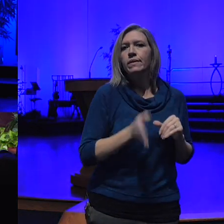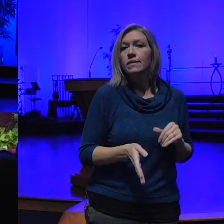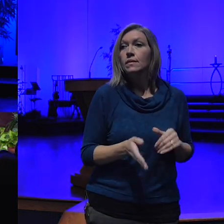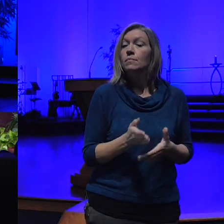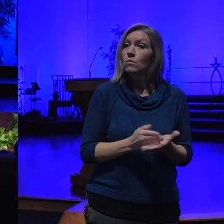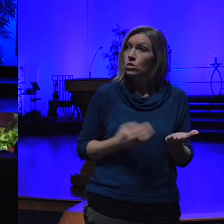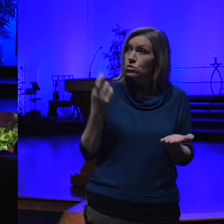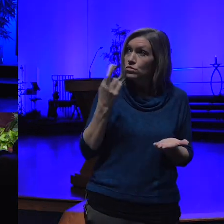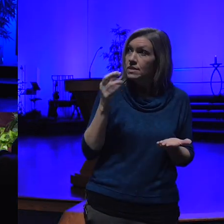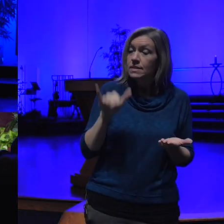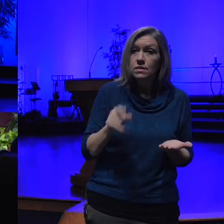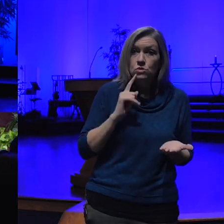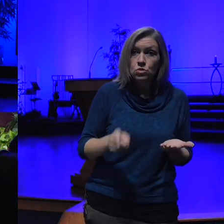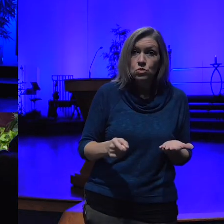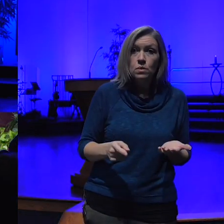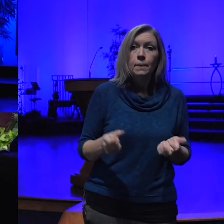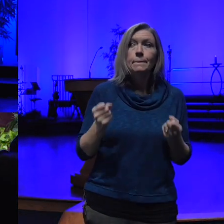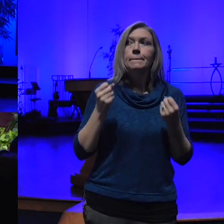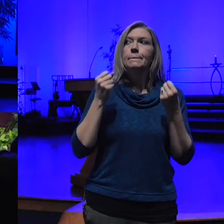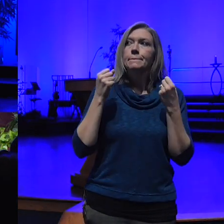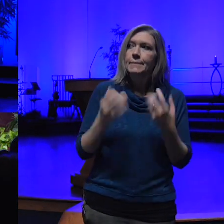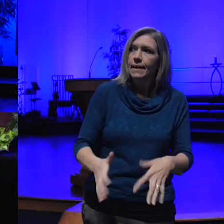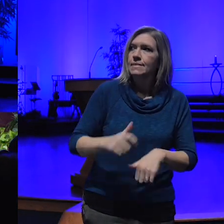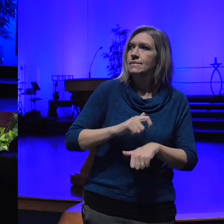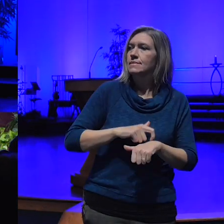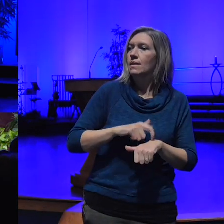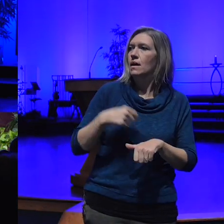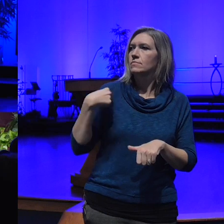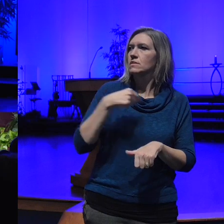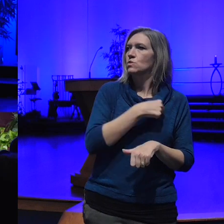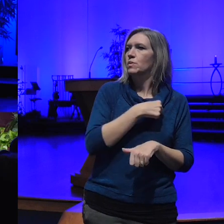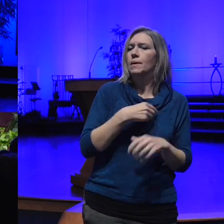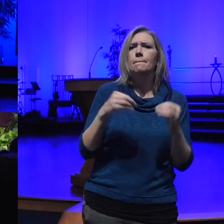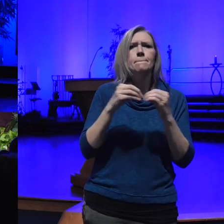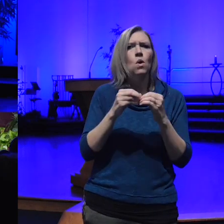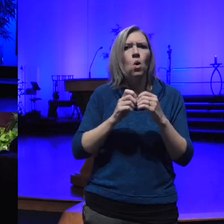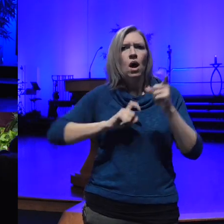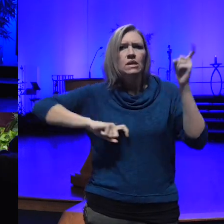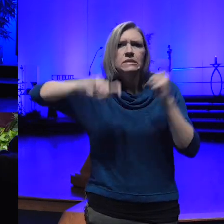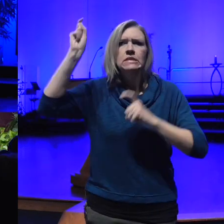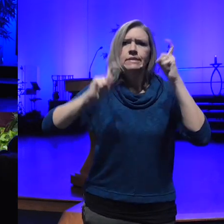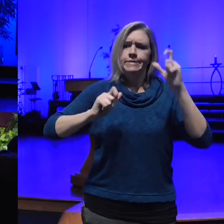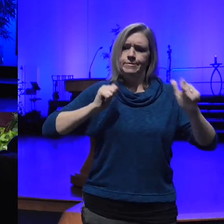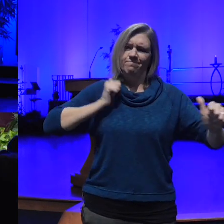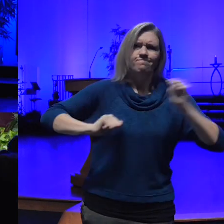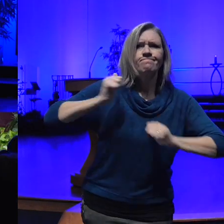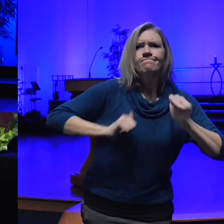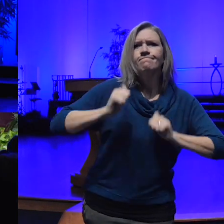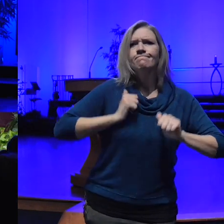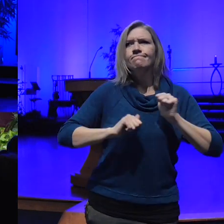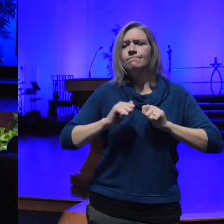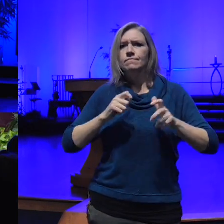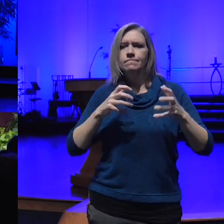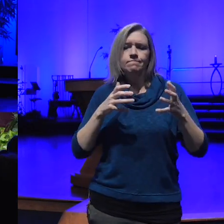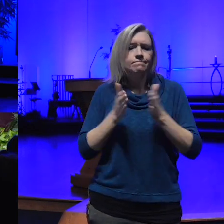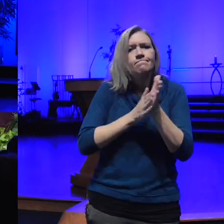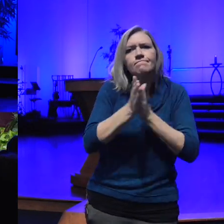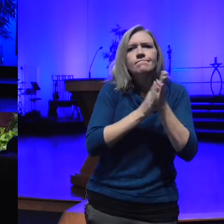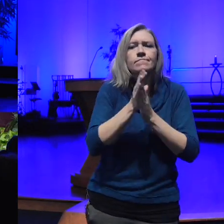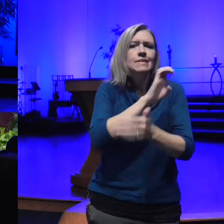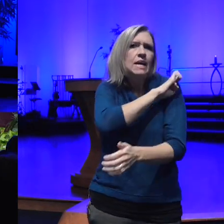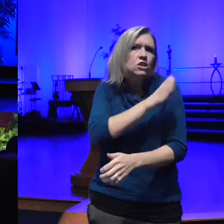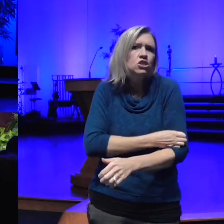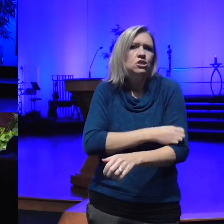is because many times we are much more animated passionate and energized about what we don't want